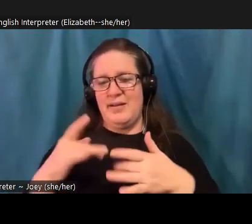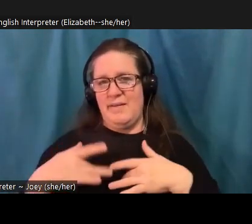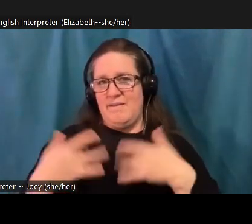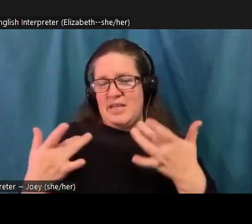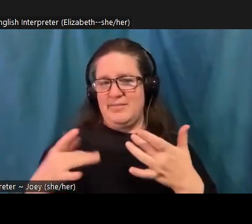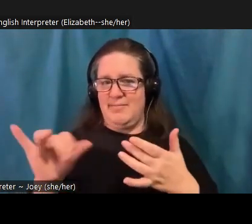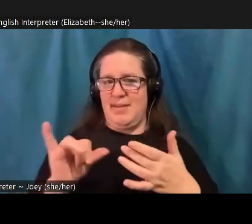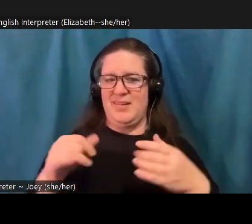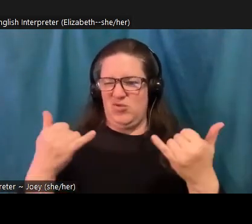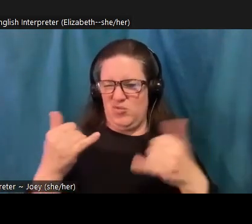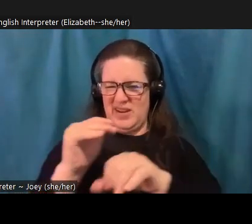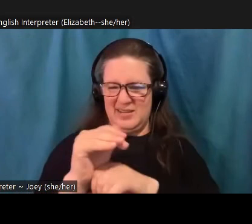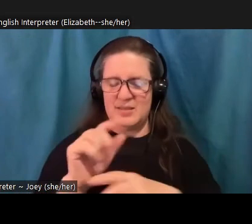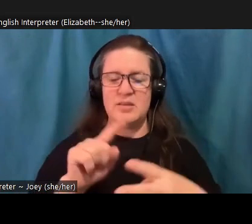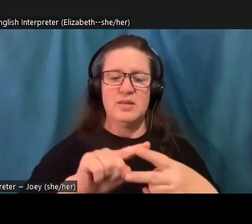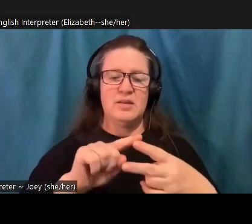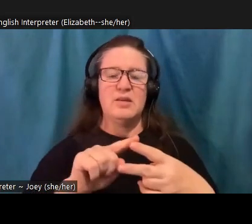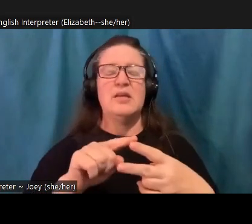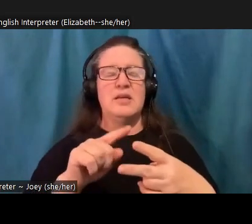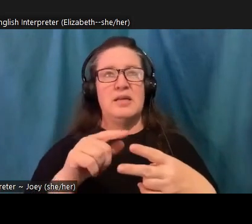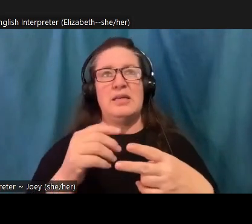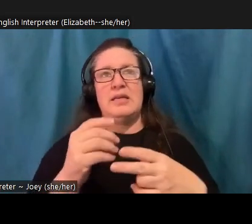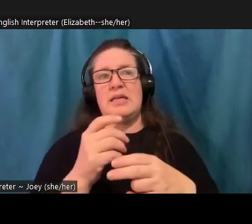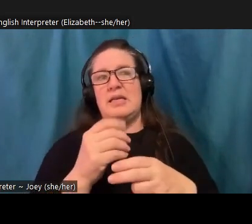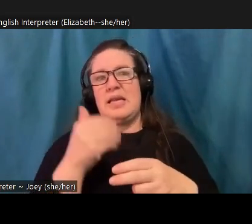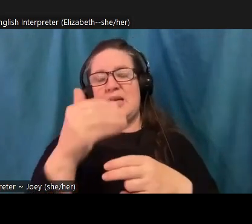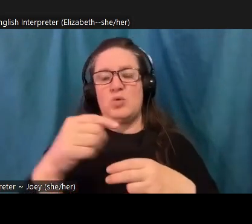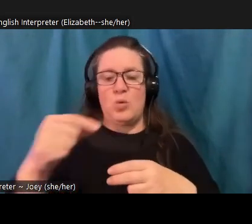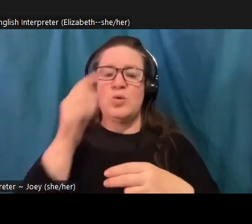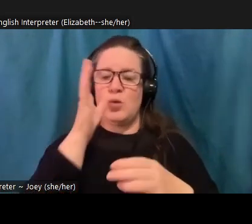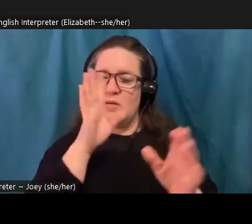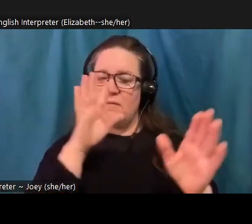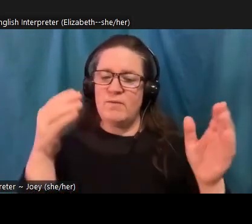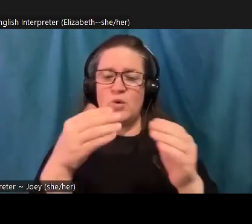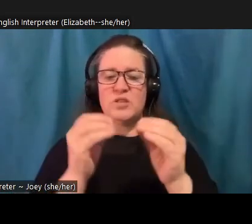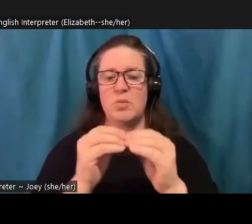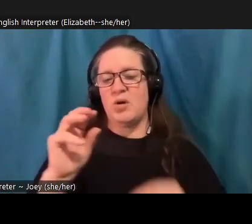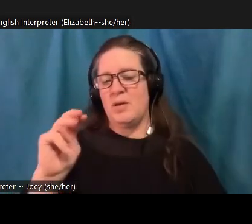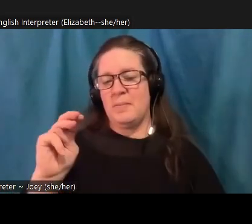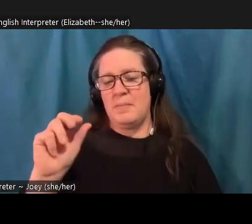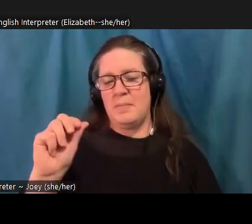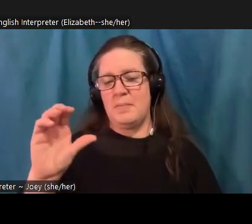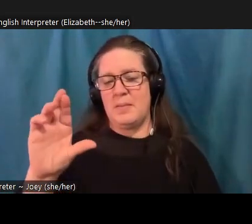looking to focus a little bit more on the macro level and talking about climate change policy and probably on the state